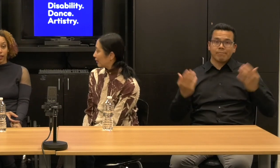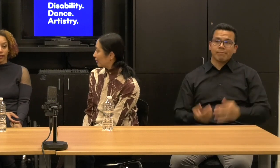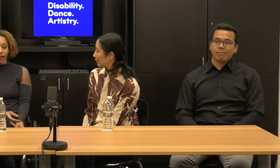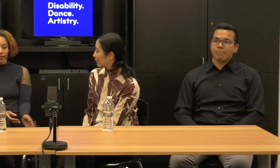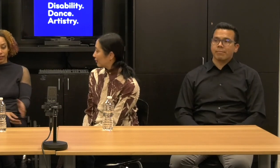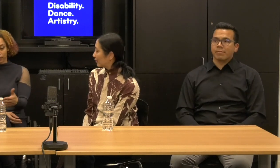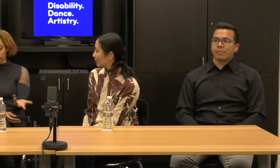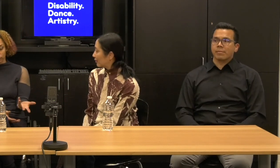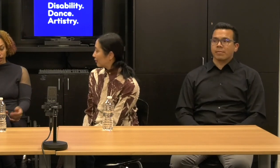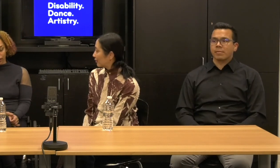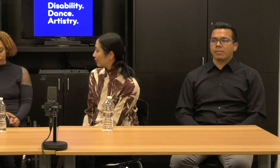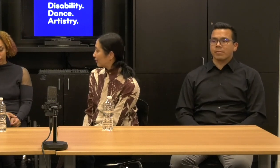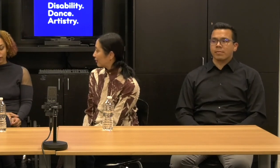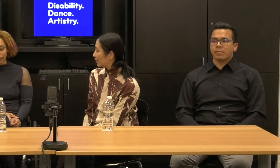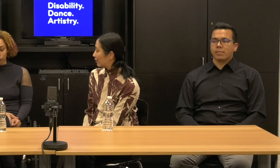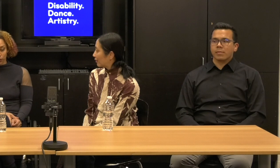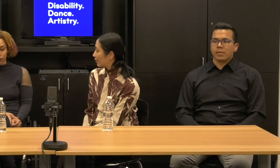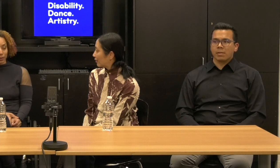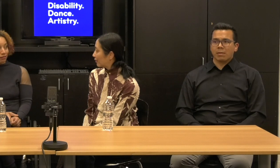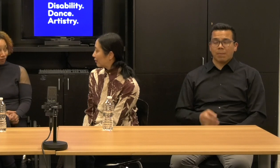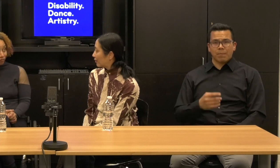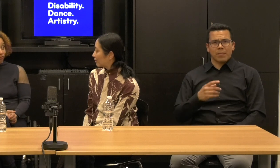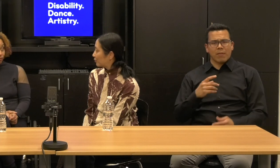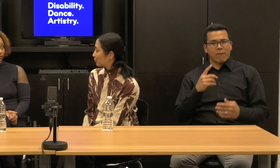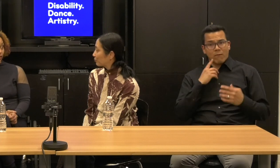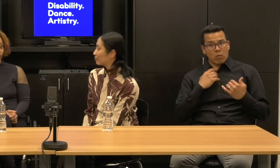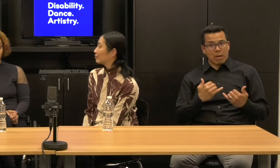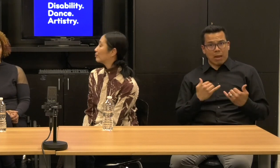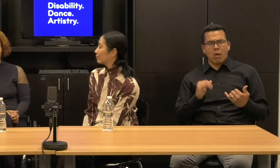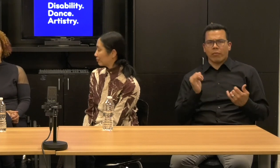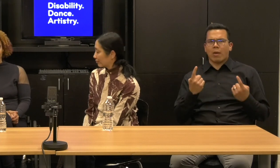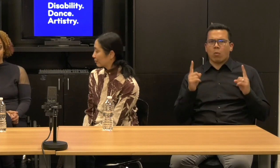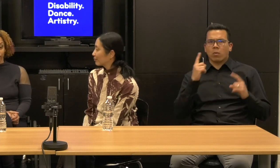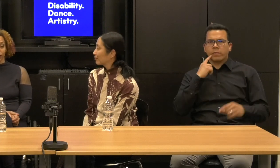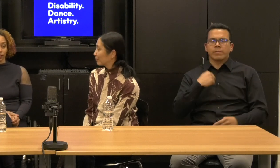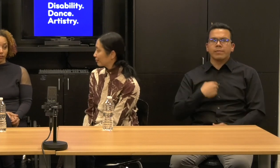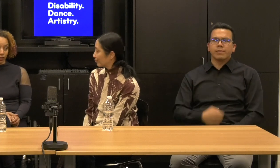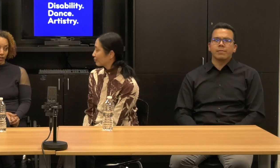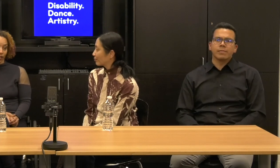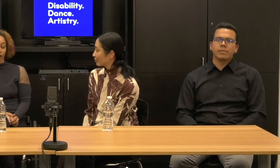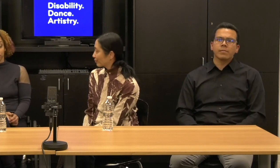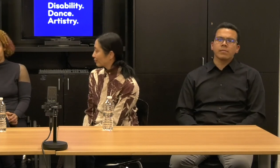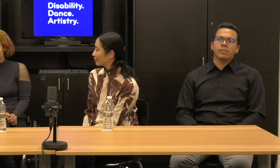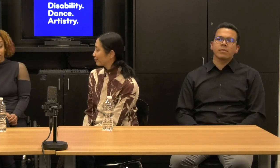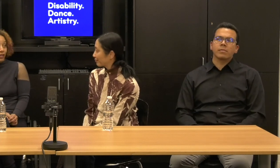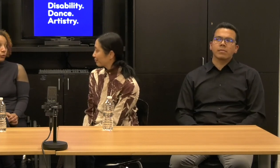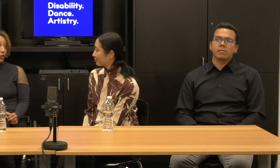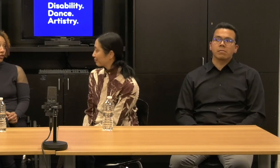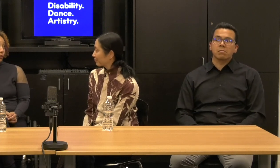It's open and I think that currently that works for me., but maybe for the next project